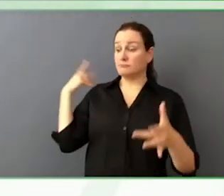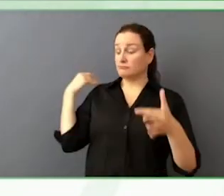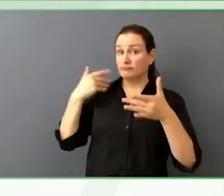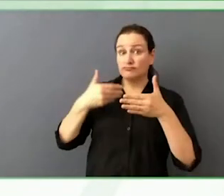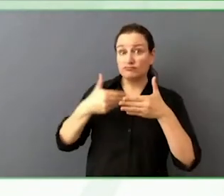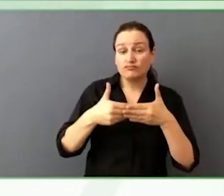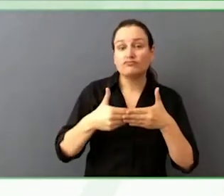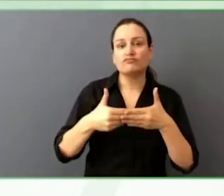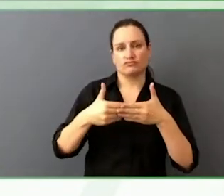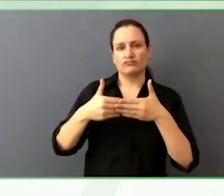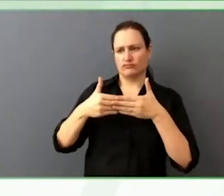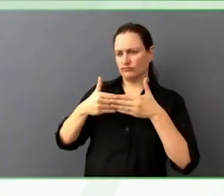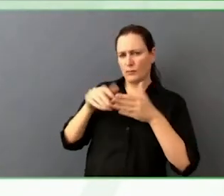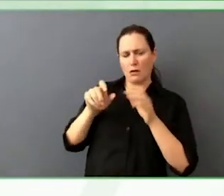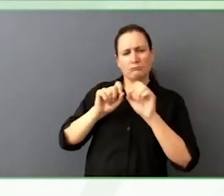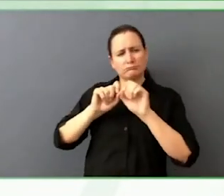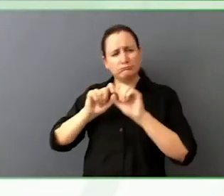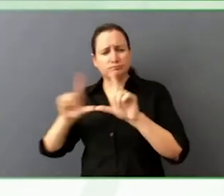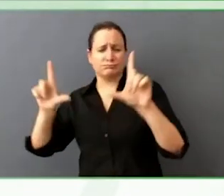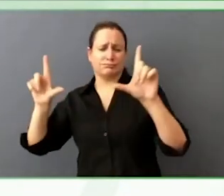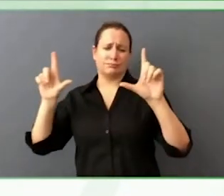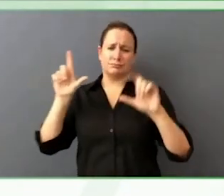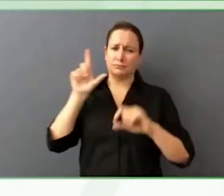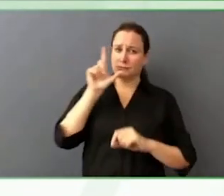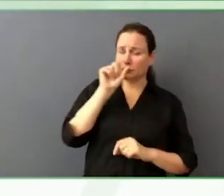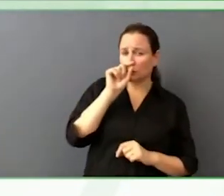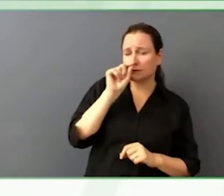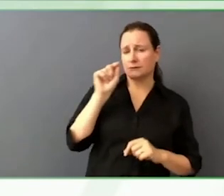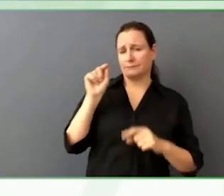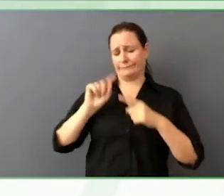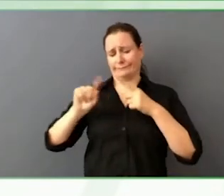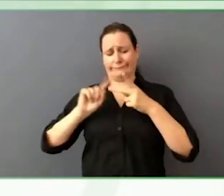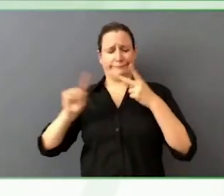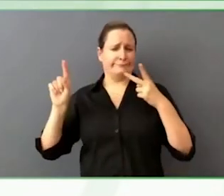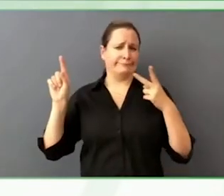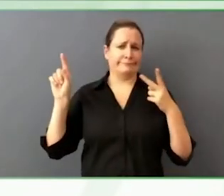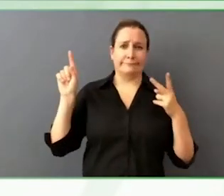A lot of journalists, reporters, on social media sites very often,